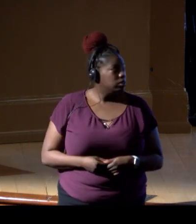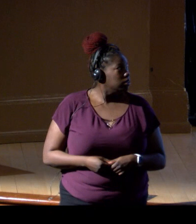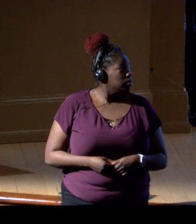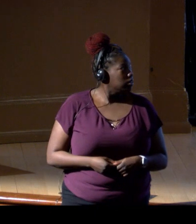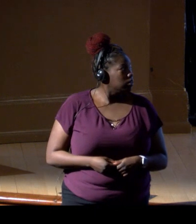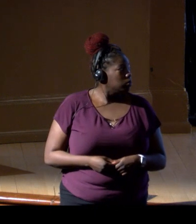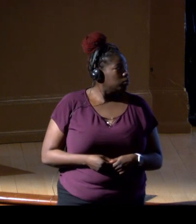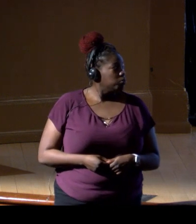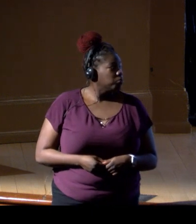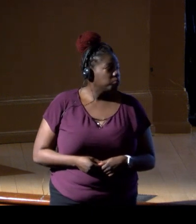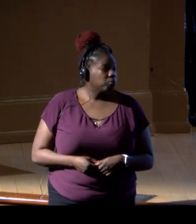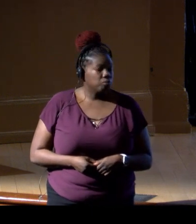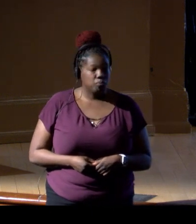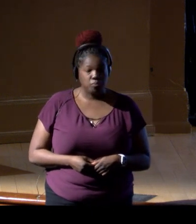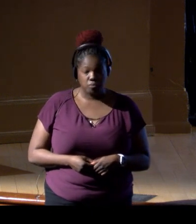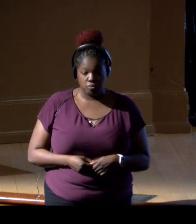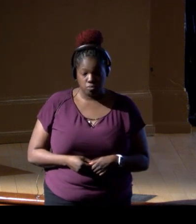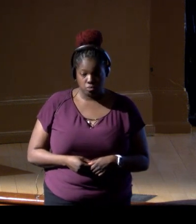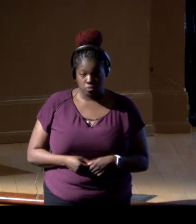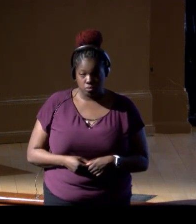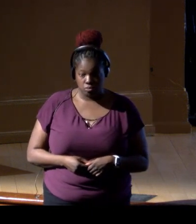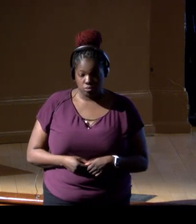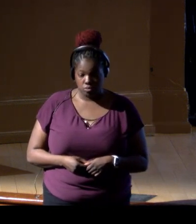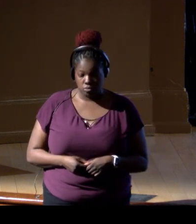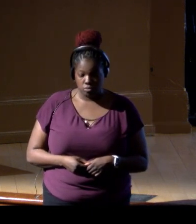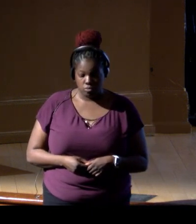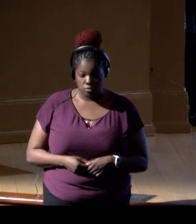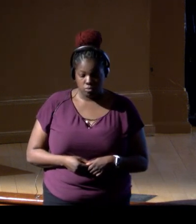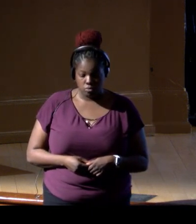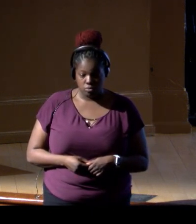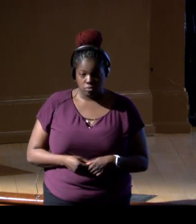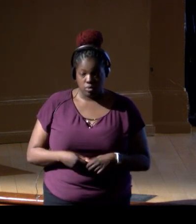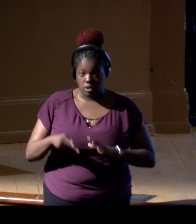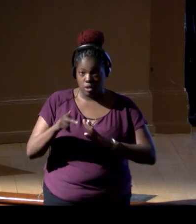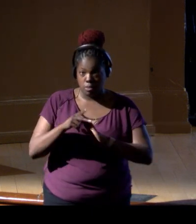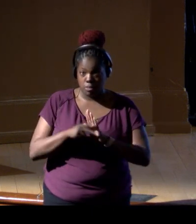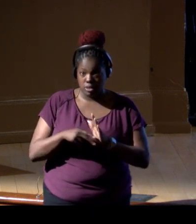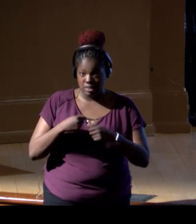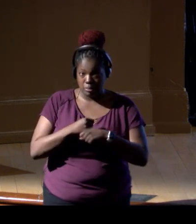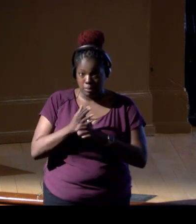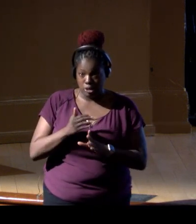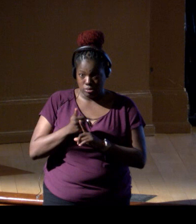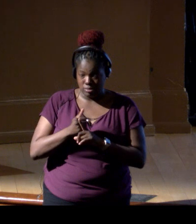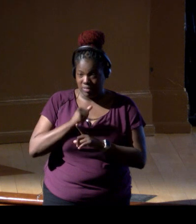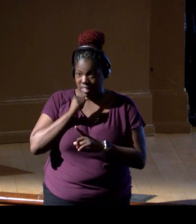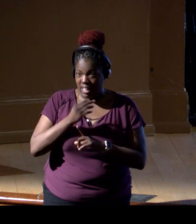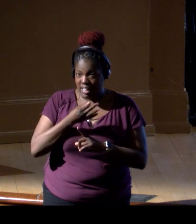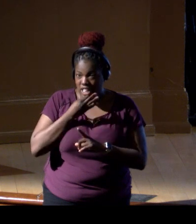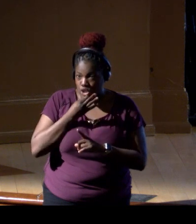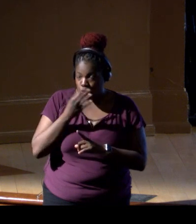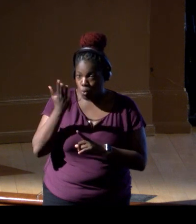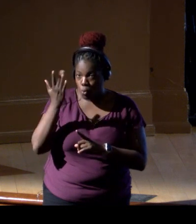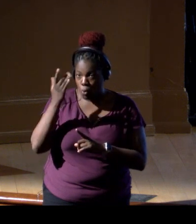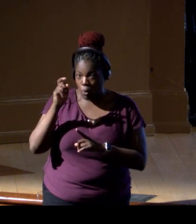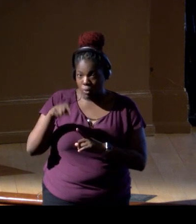you know, directed to policy makers who are not experts on why we need eDNA.